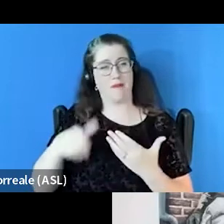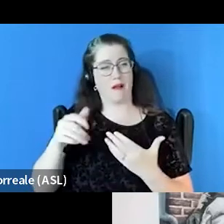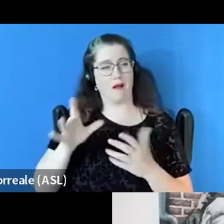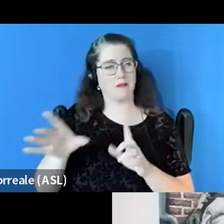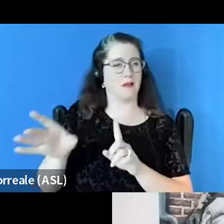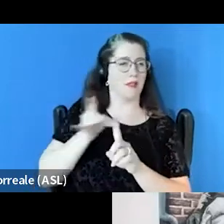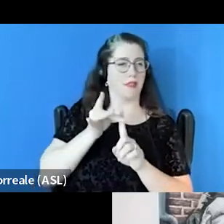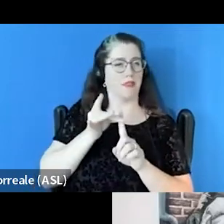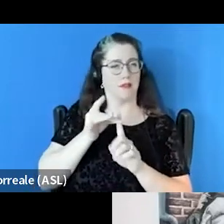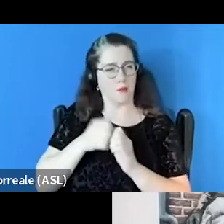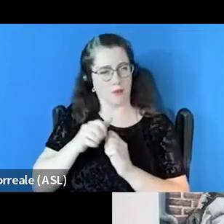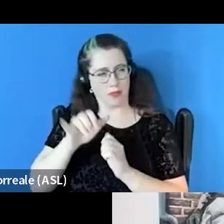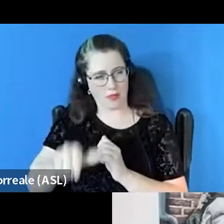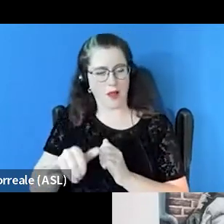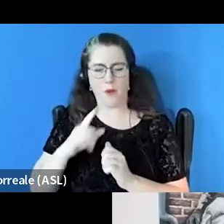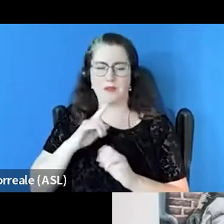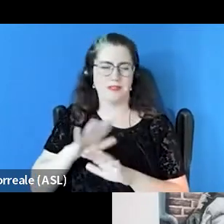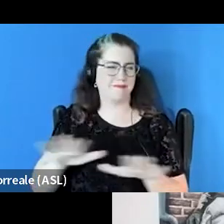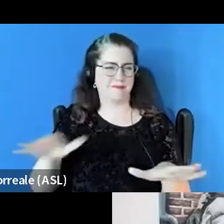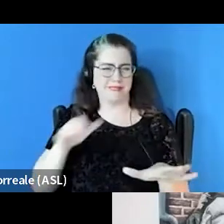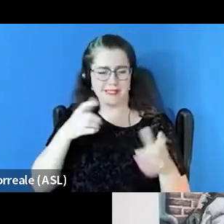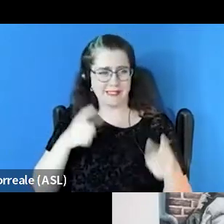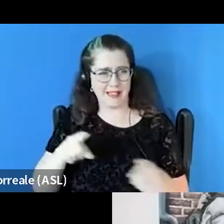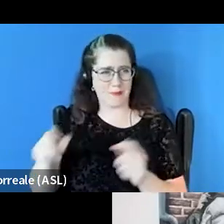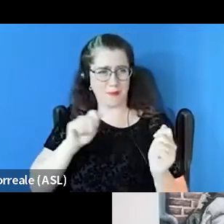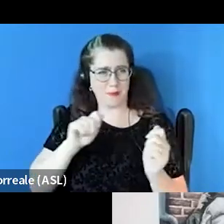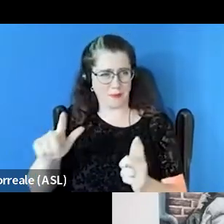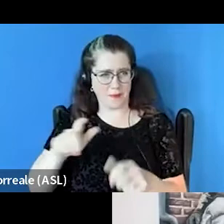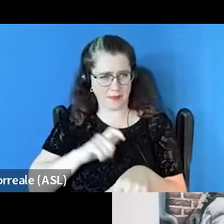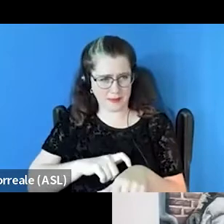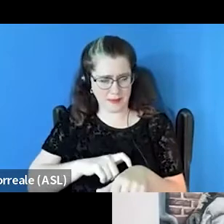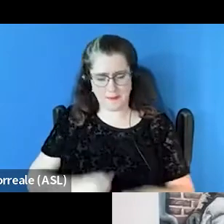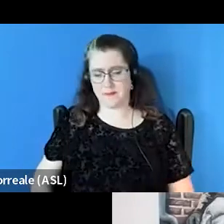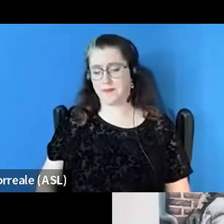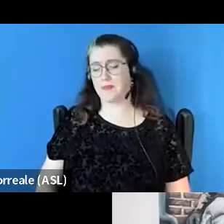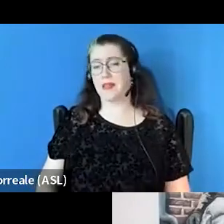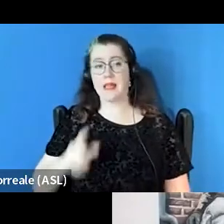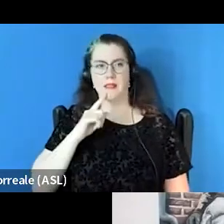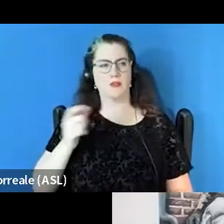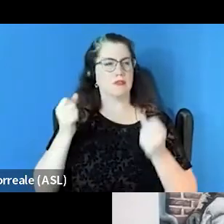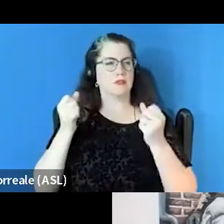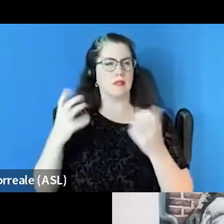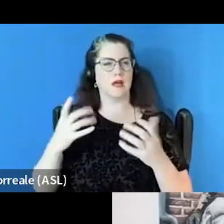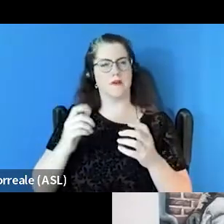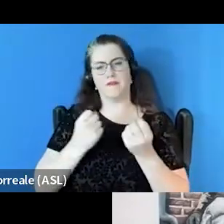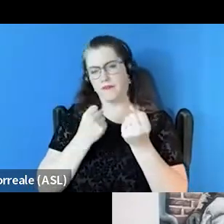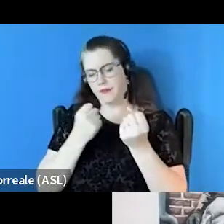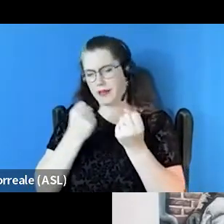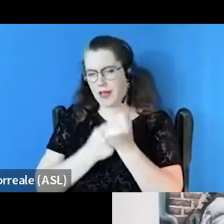I can say for a fact that doesn't happen all the time. And there's a lot of education and advocacy working